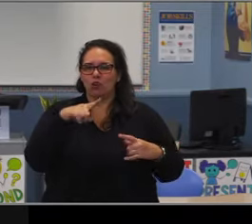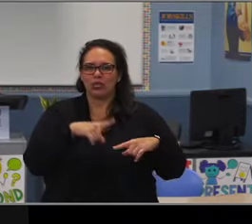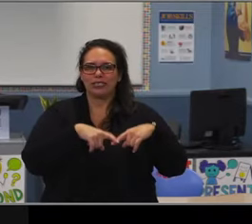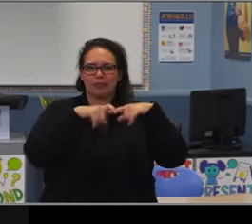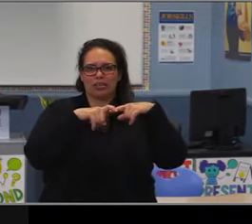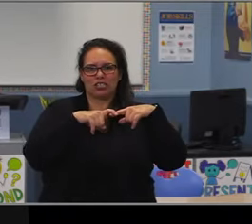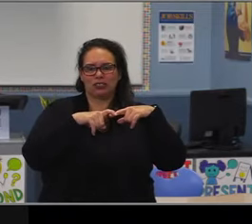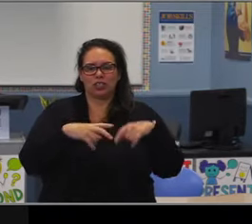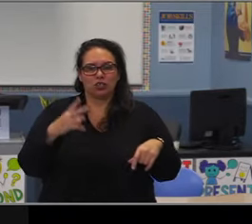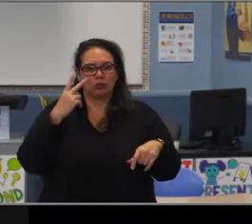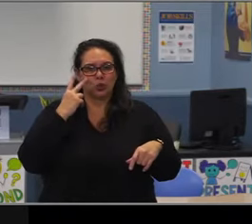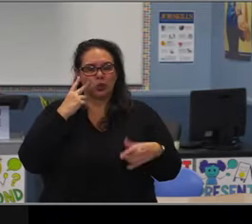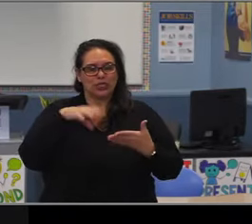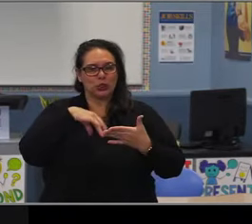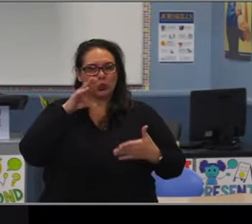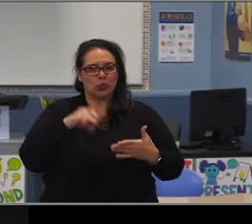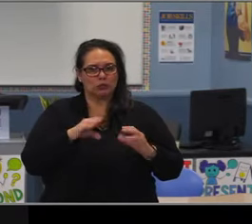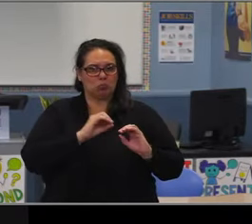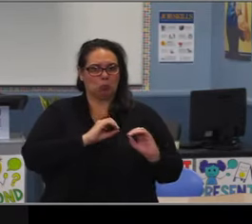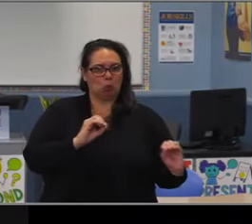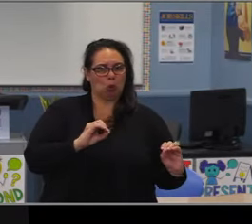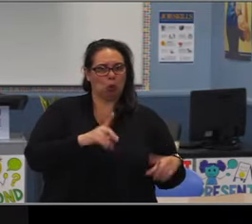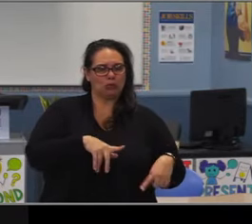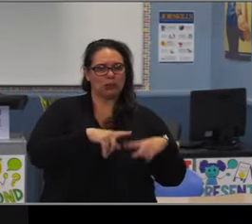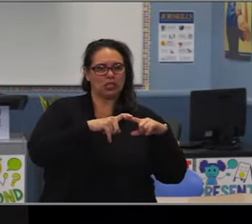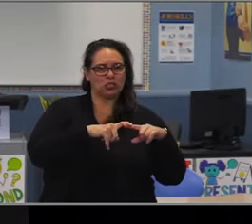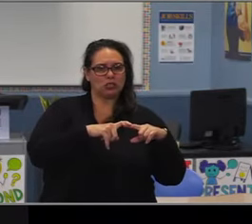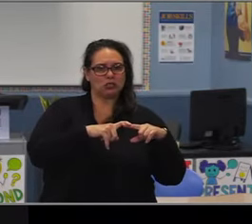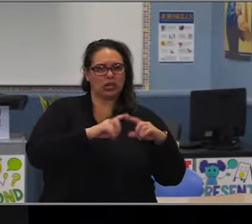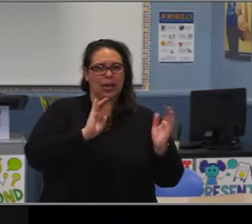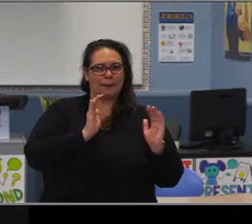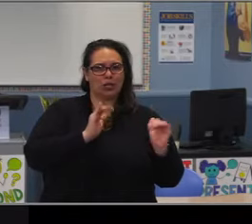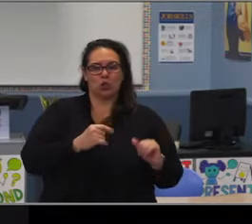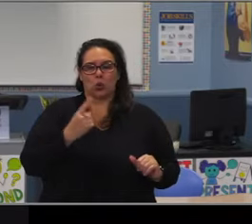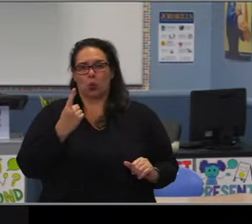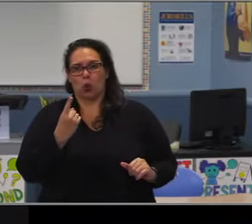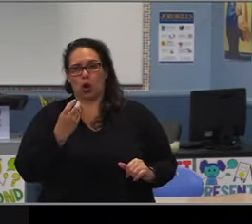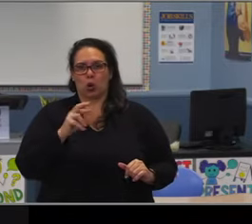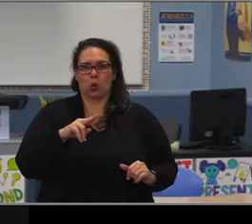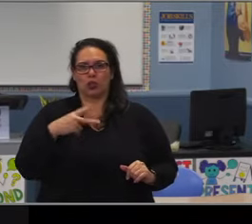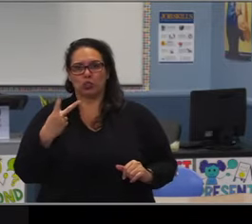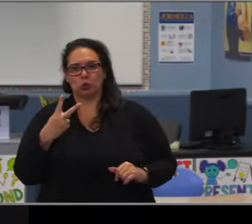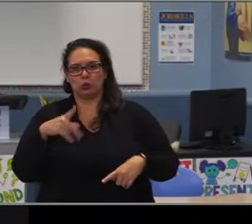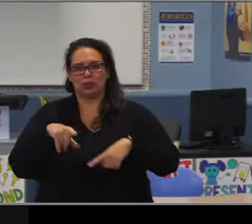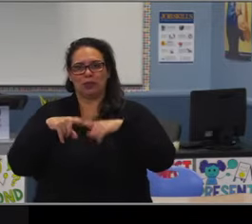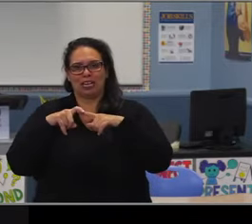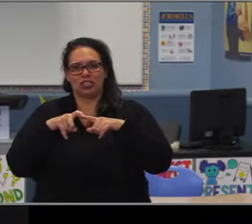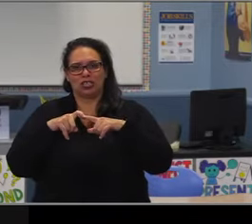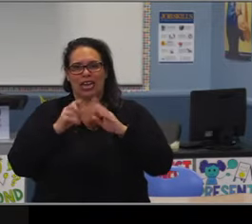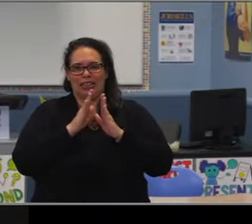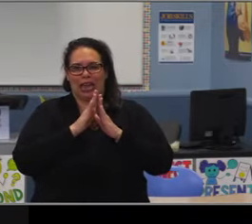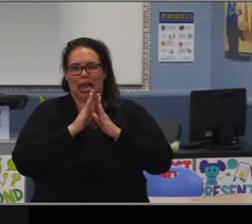or LatinX versus non- LatinX, or Latino versus non Latino, but in comparison to the other subgroups,